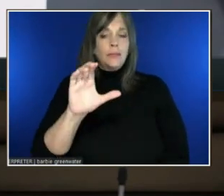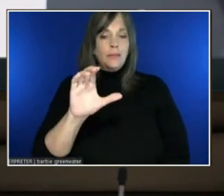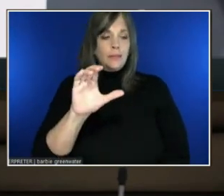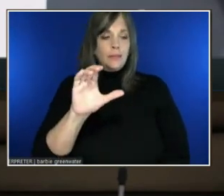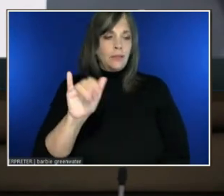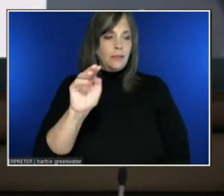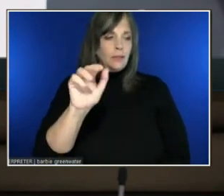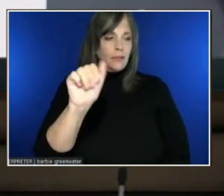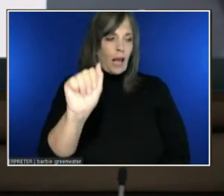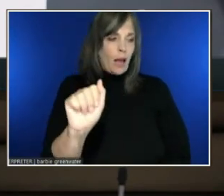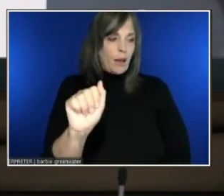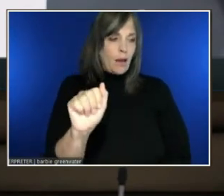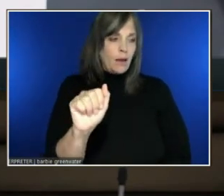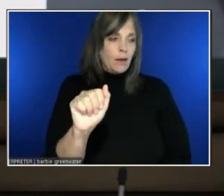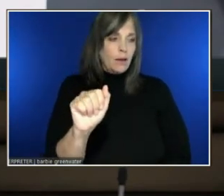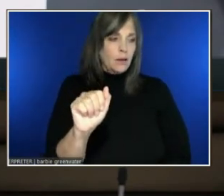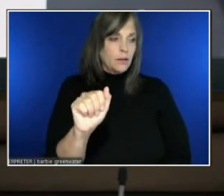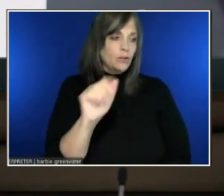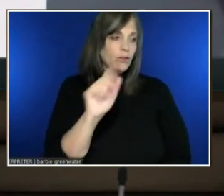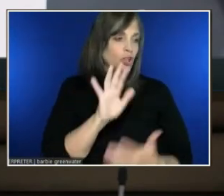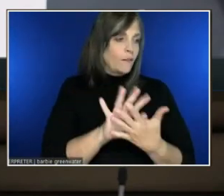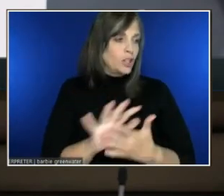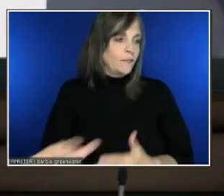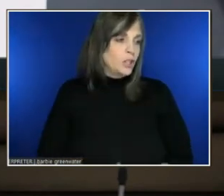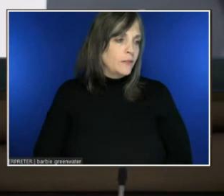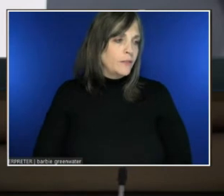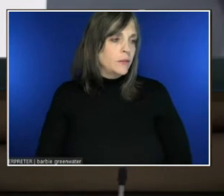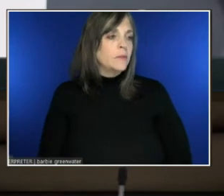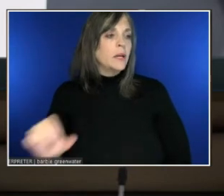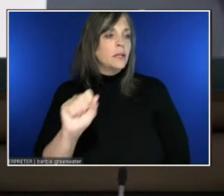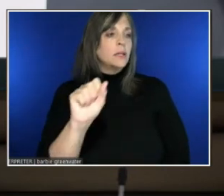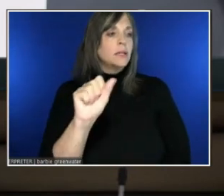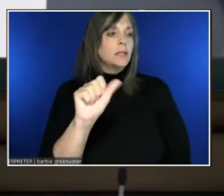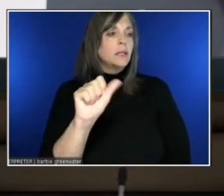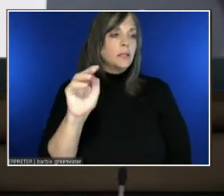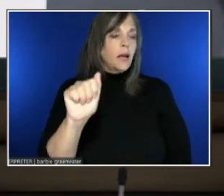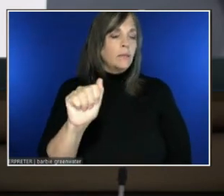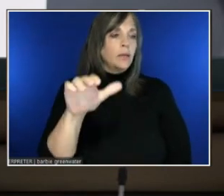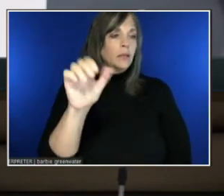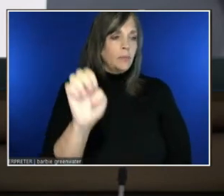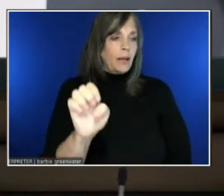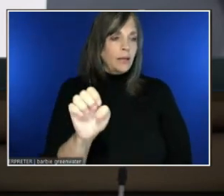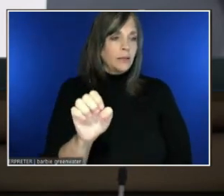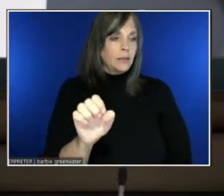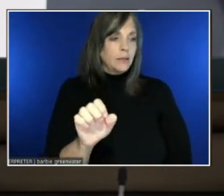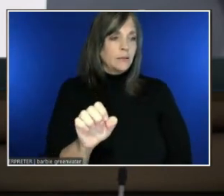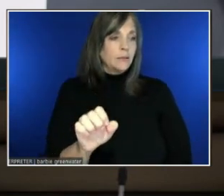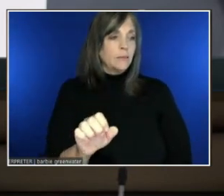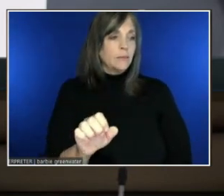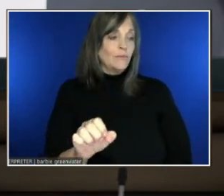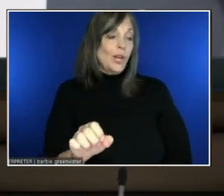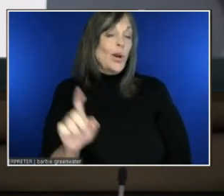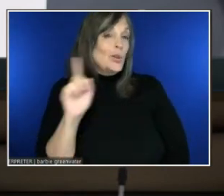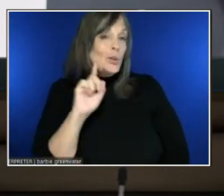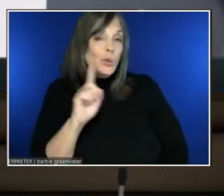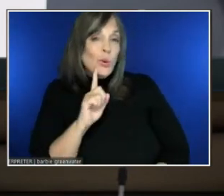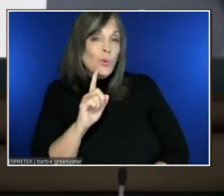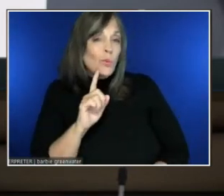You have (audio drop) why not? I lost... Your audio cut out.